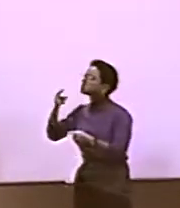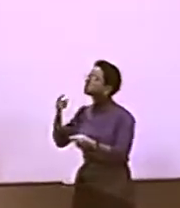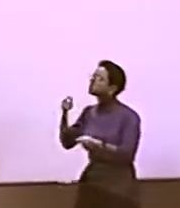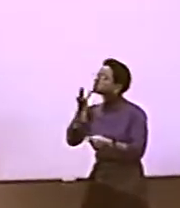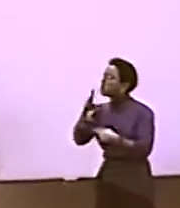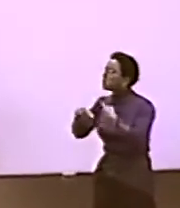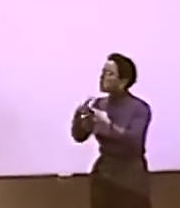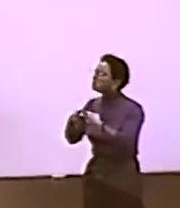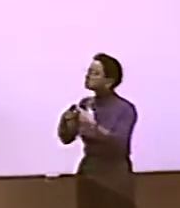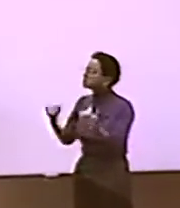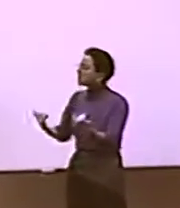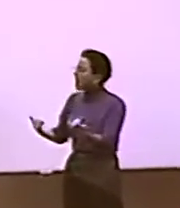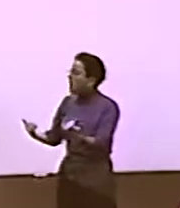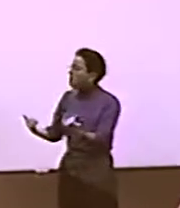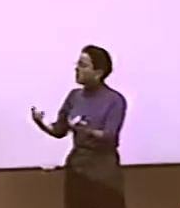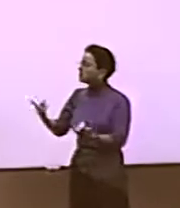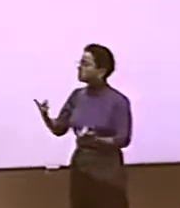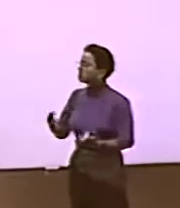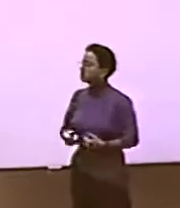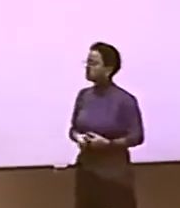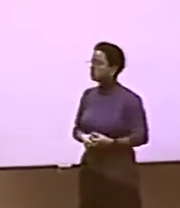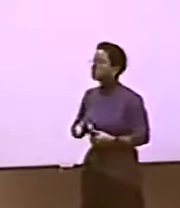I DON'T UNDERSTAND. WHAT DID YOU MEAN THAT, YOU KNOW...